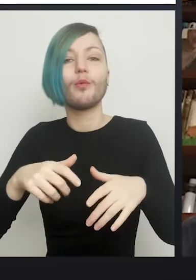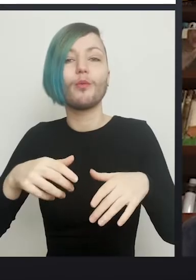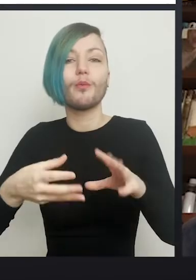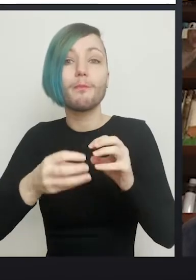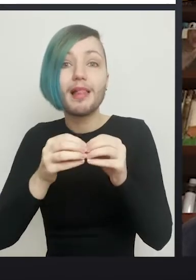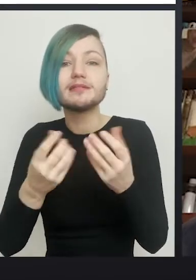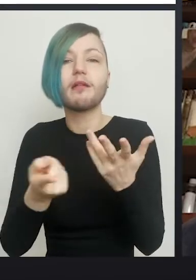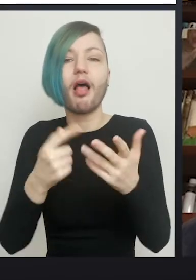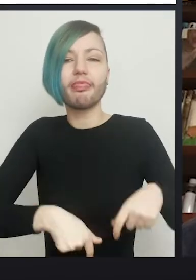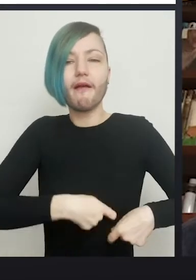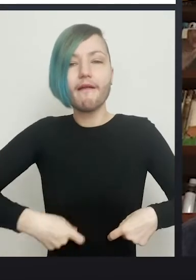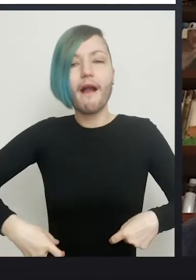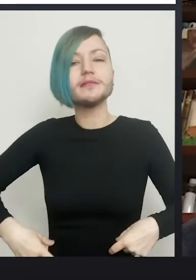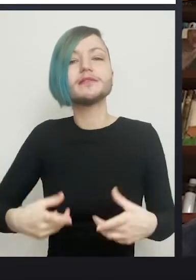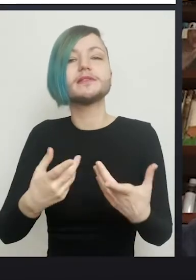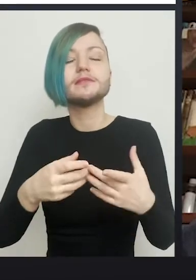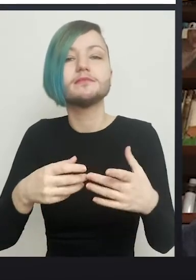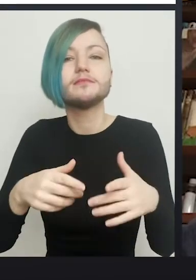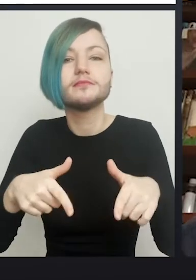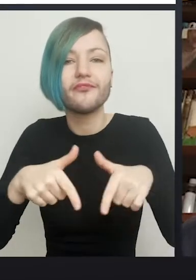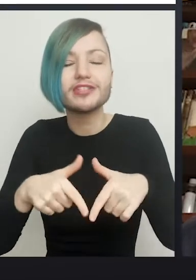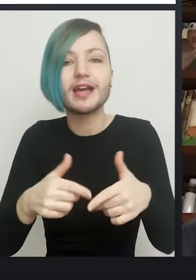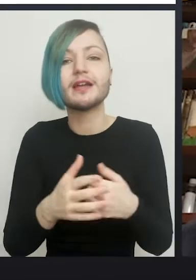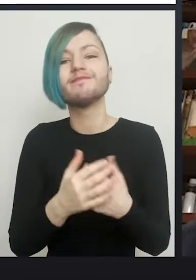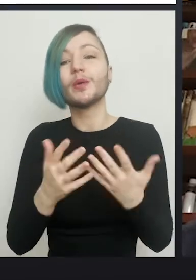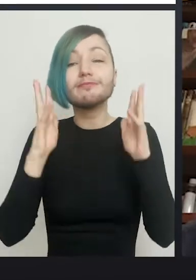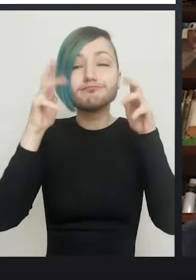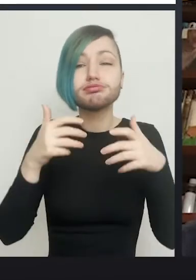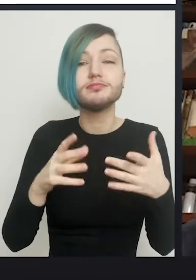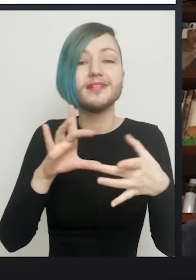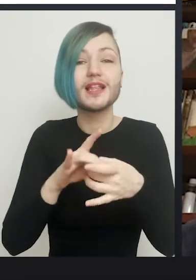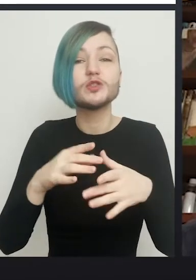It's one of the concerns I have over the younger patients who have